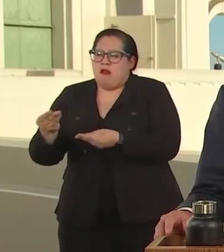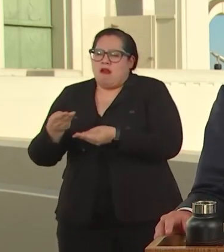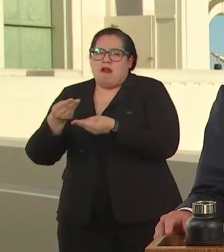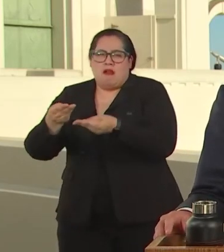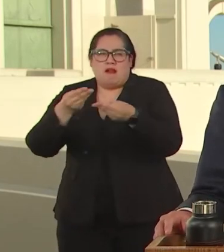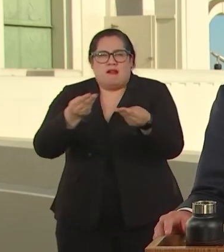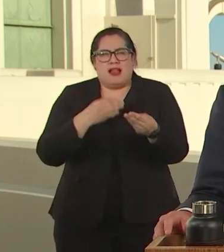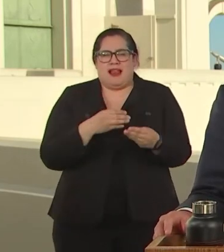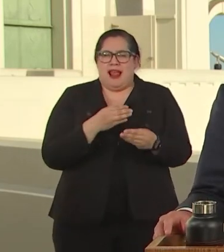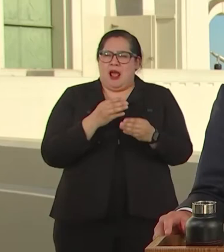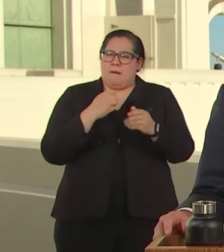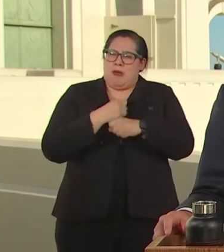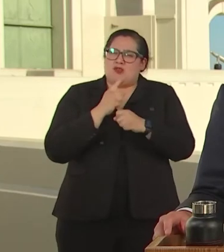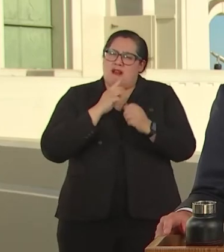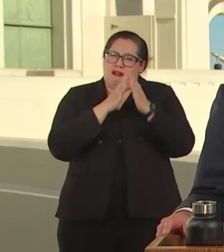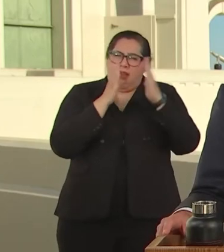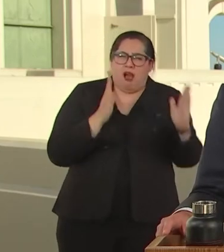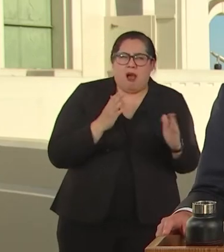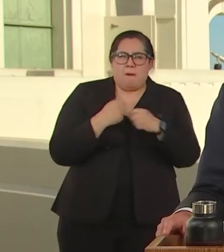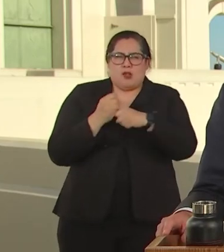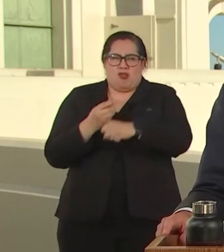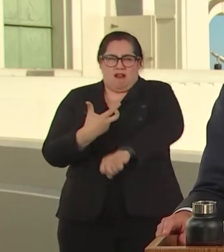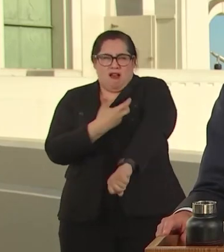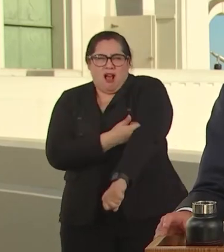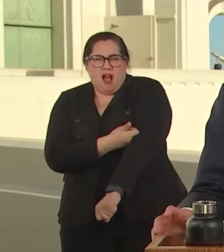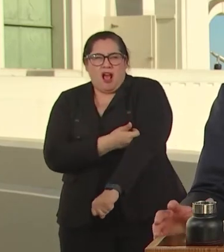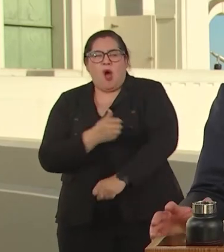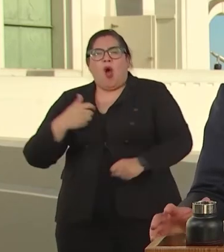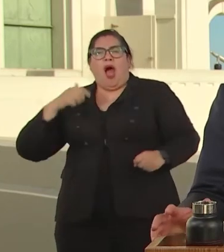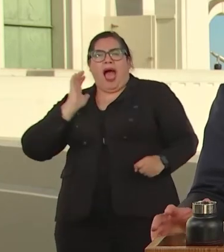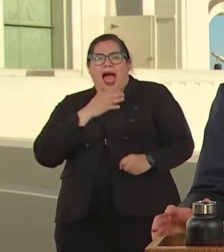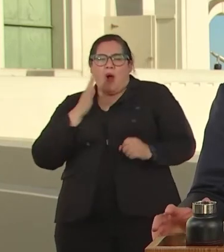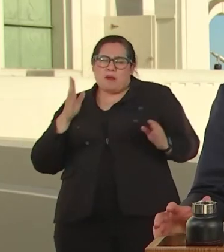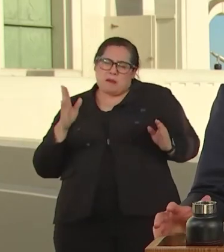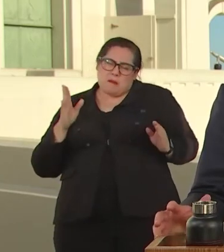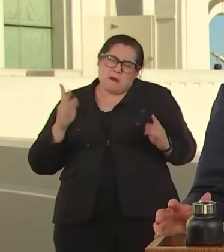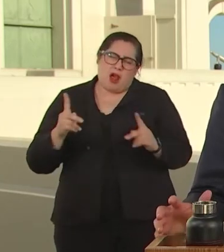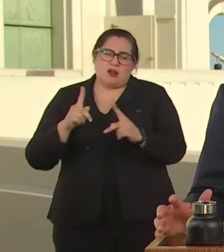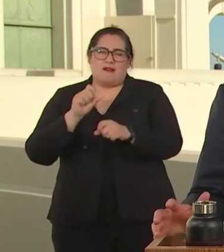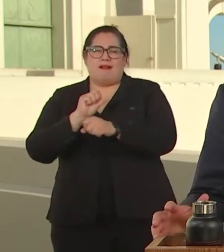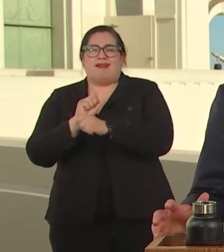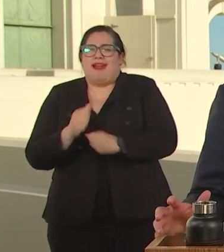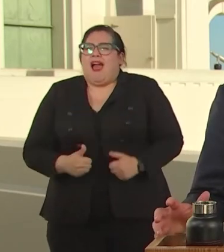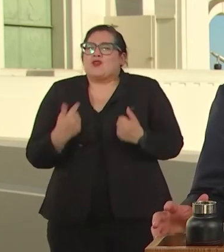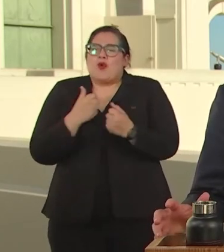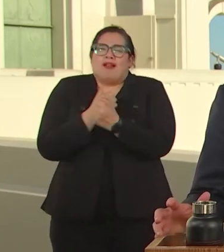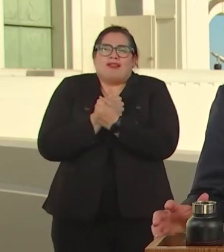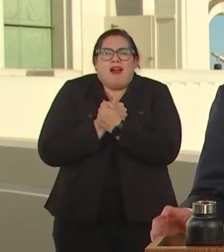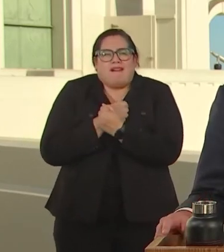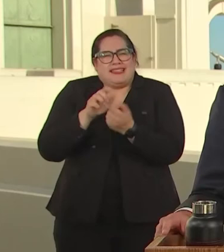VACCINATED AND PROTECTED, HAS ACCELERATED IN THE CITY WE LOVE AND IN A CITY THAT WE SO DEARLY MISSED.